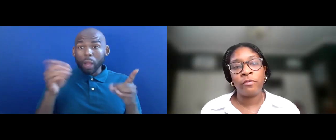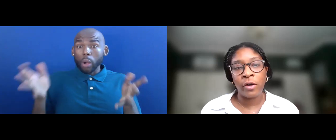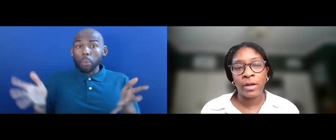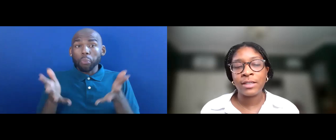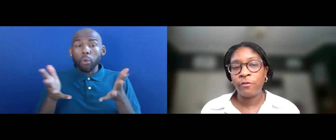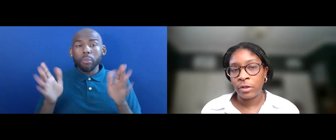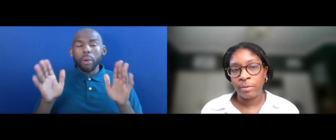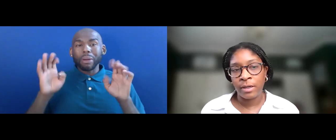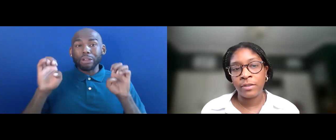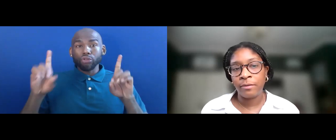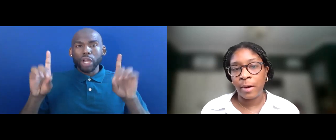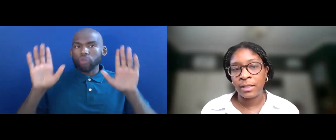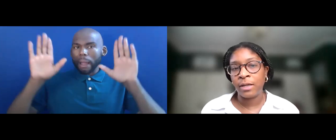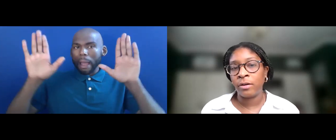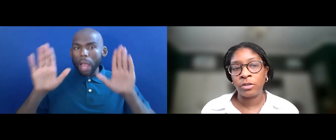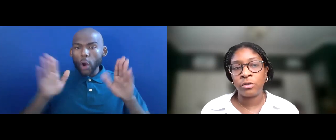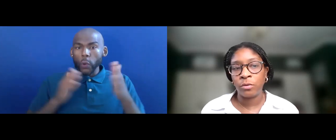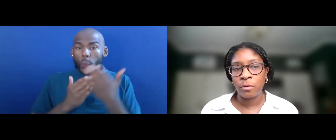THROUGH RIGOROUS ENFORCEMENT OF CIVIL RIGHTS IN OUR NATION'S